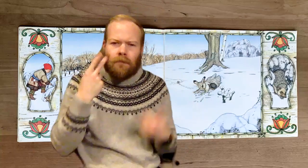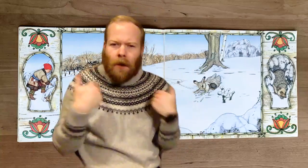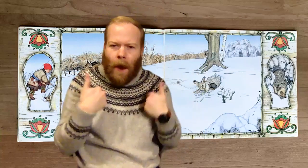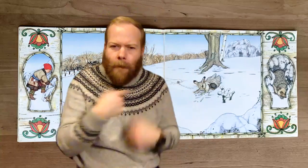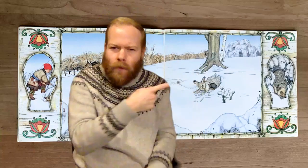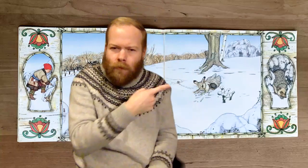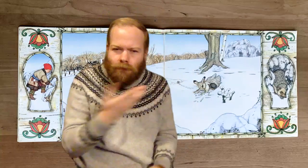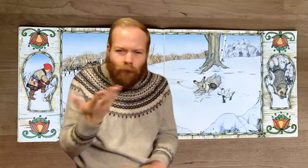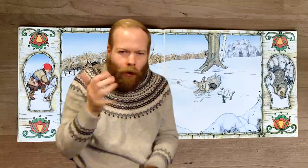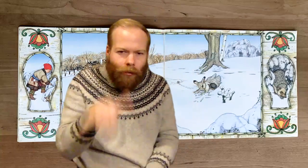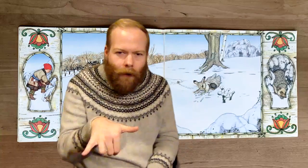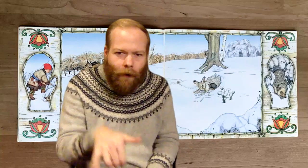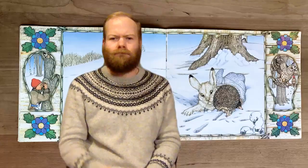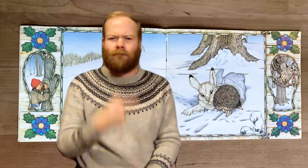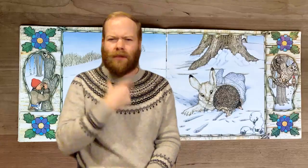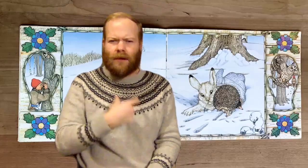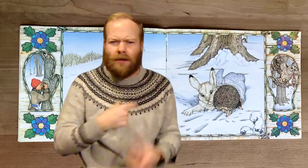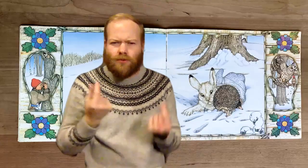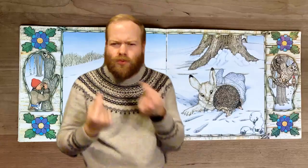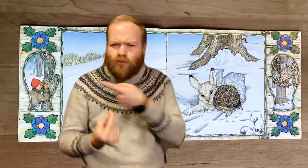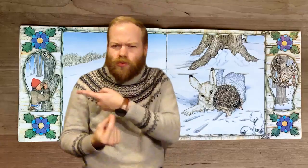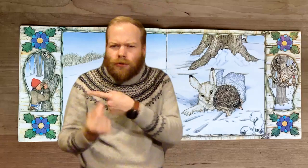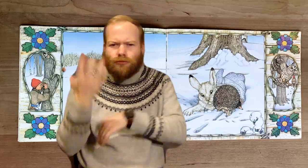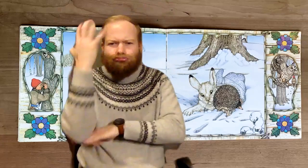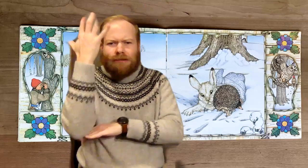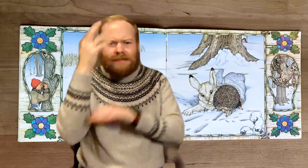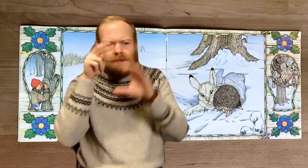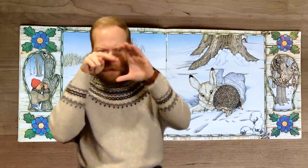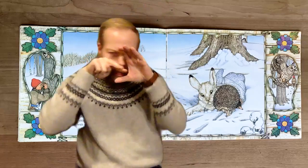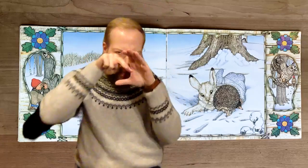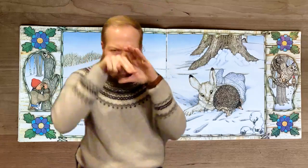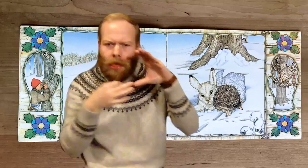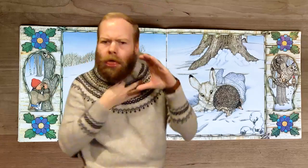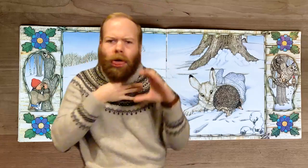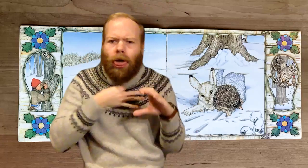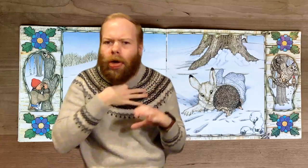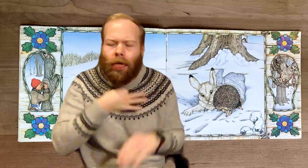What is that animal? Nicki peeks into a tree's hole to see what he can find.